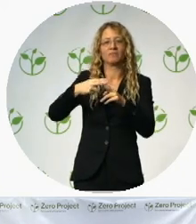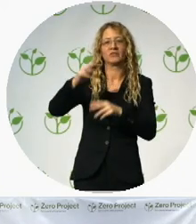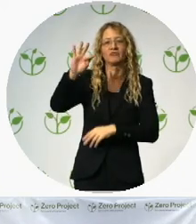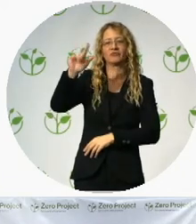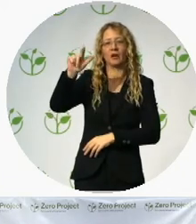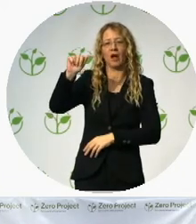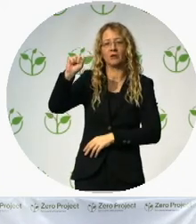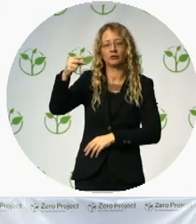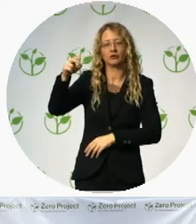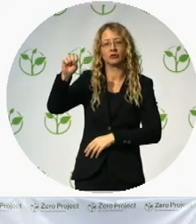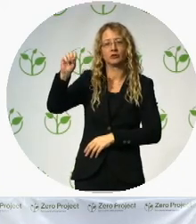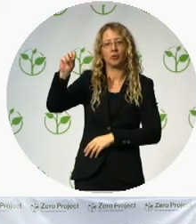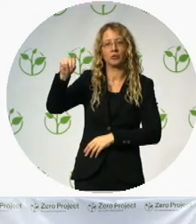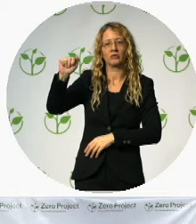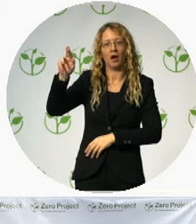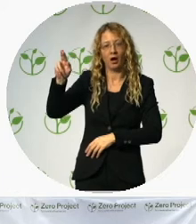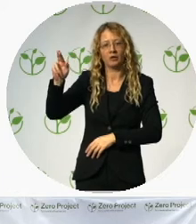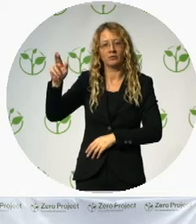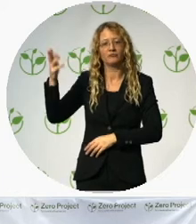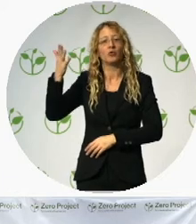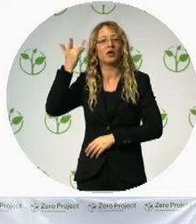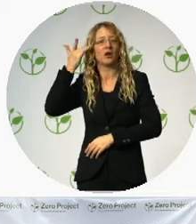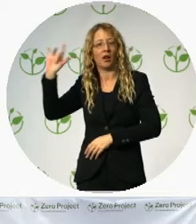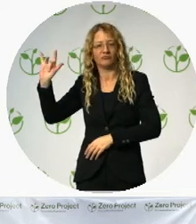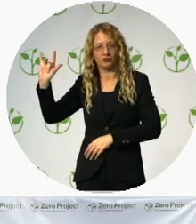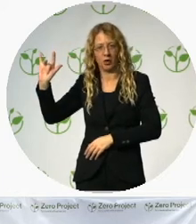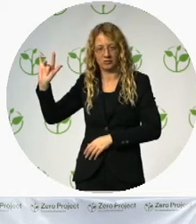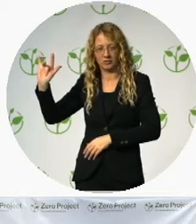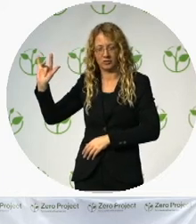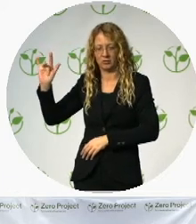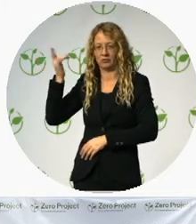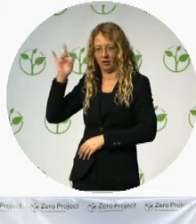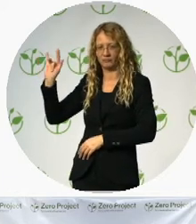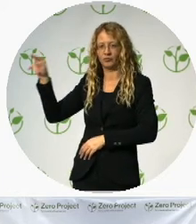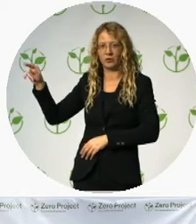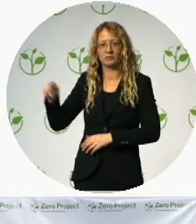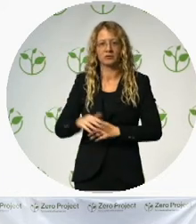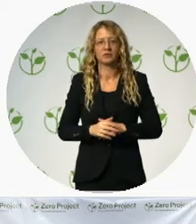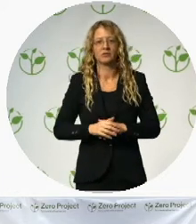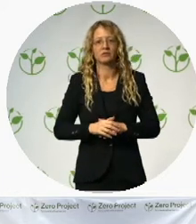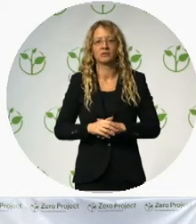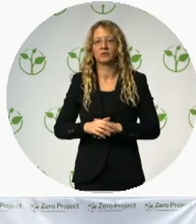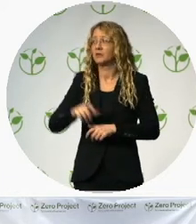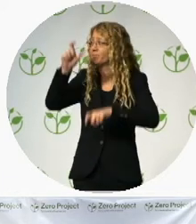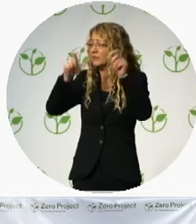It works to strengthen the physical, mental, and personal development ... ... of the blind and people with ability challenges.